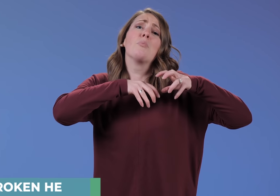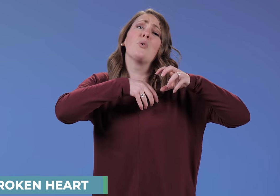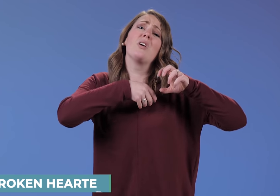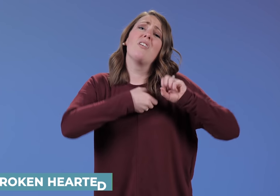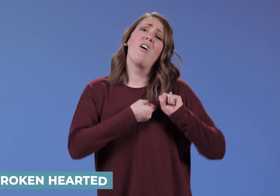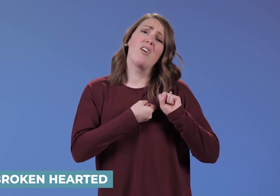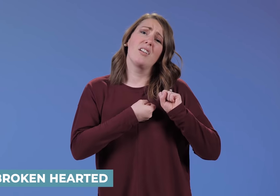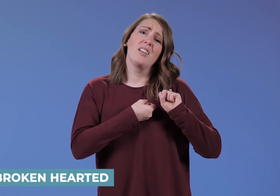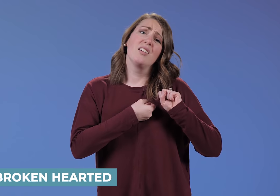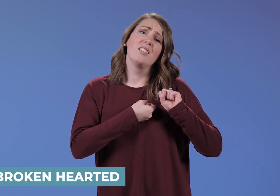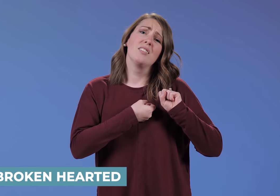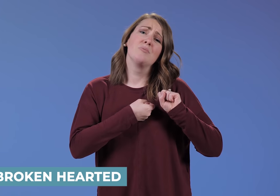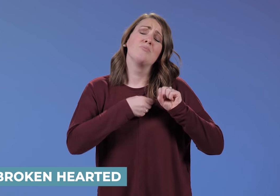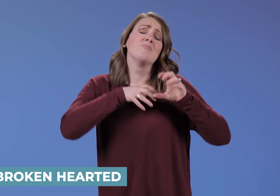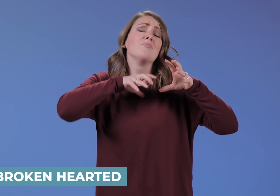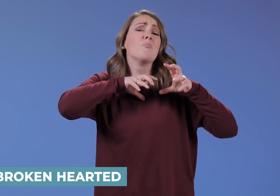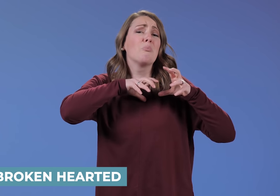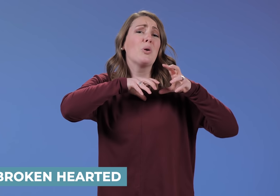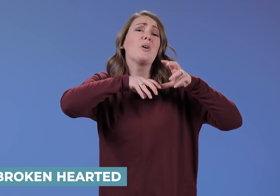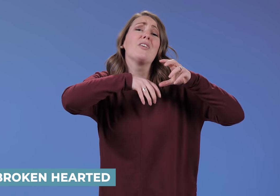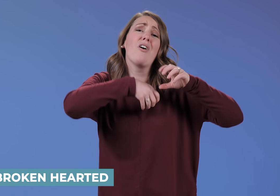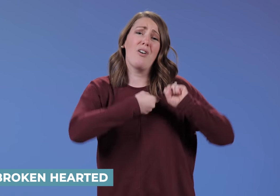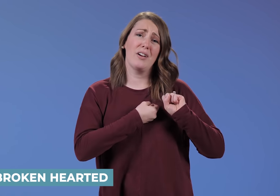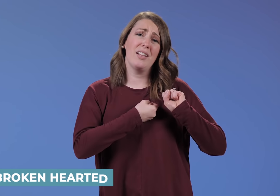BROKEN HEARTED BROKEN HEARTED